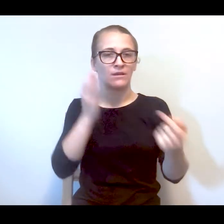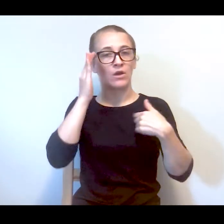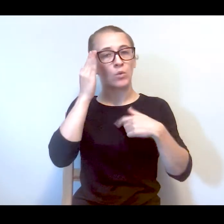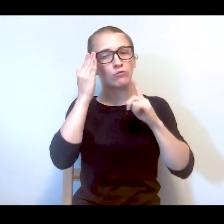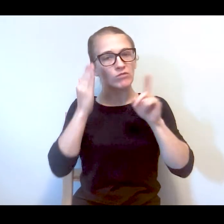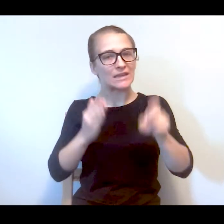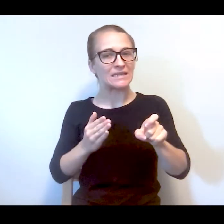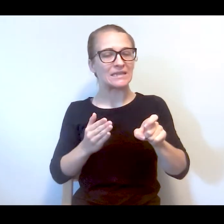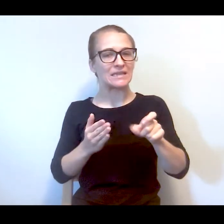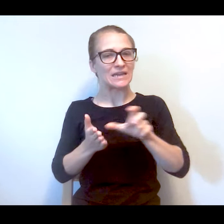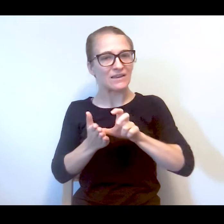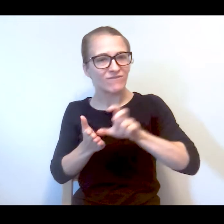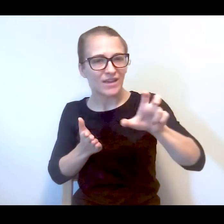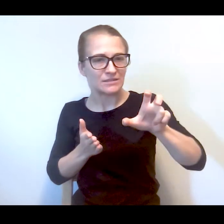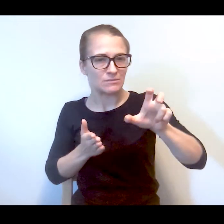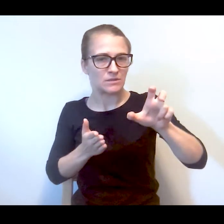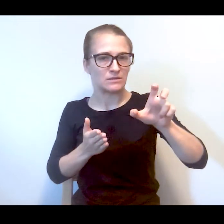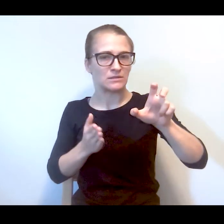really truly need investments in the social